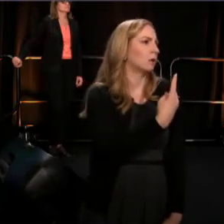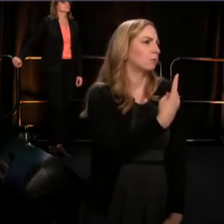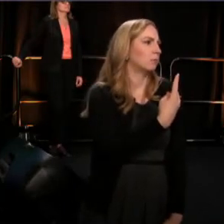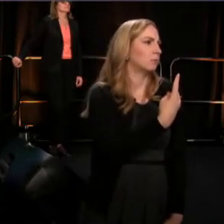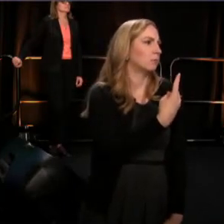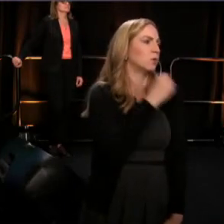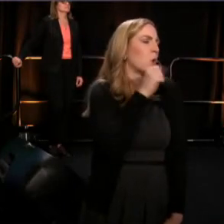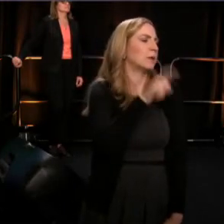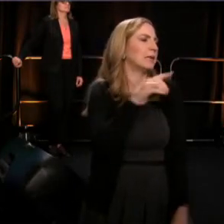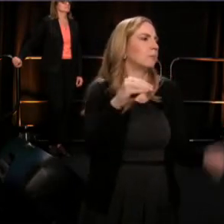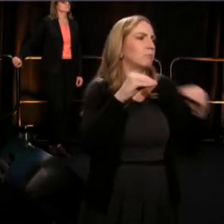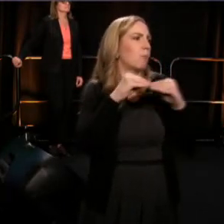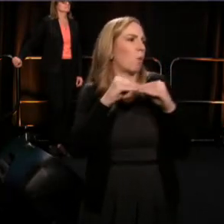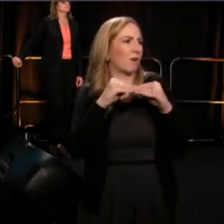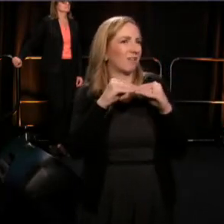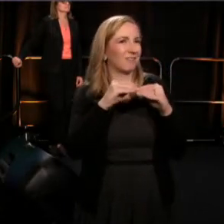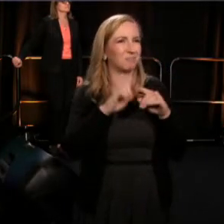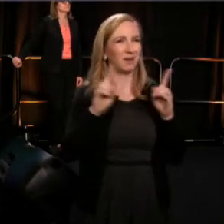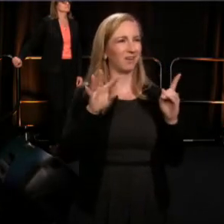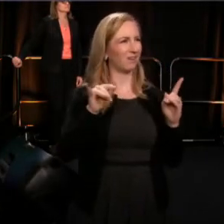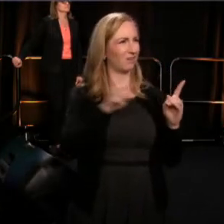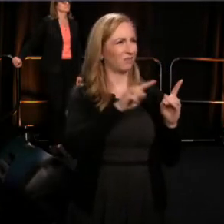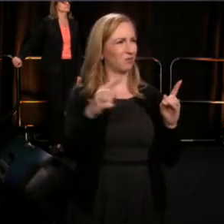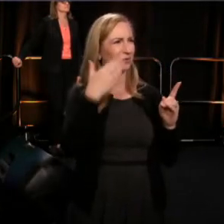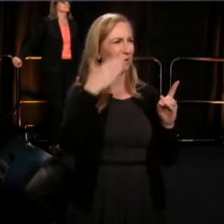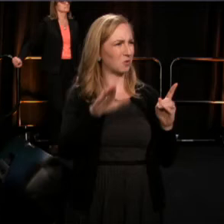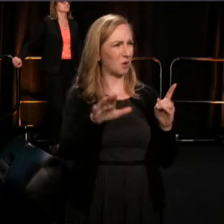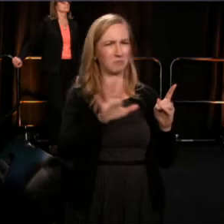If you do not know, I will tell you.